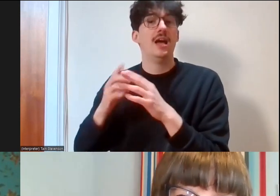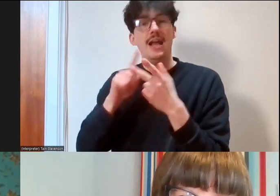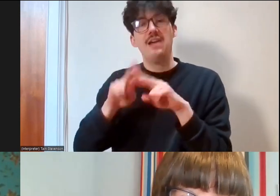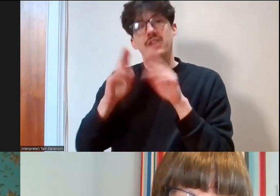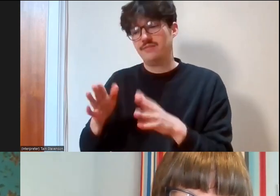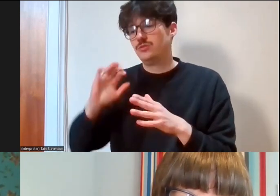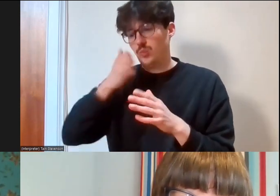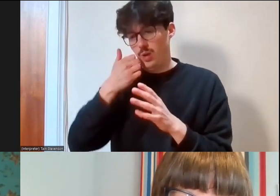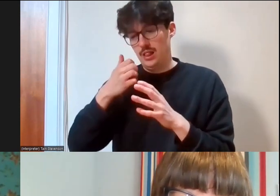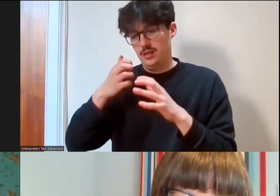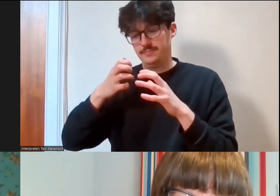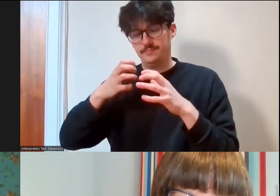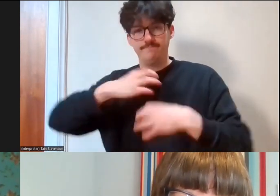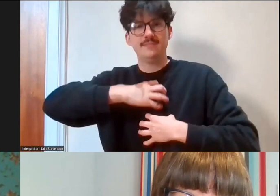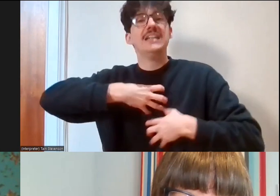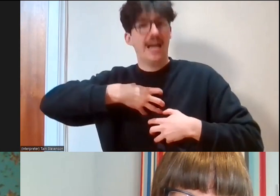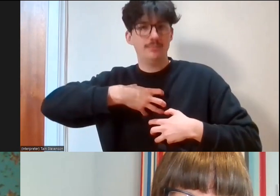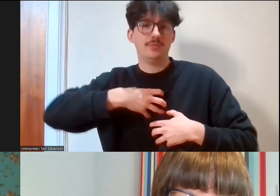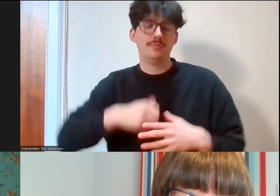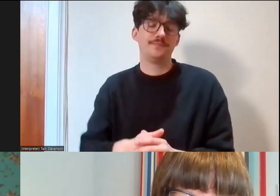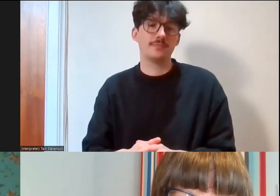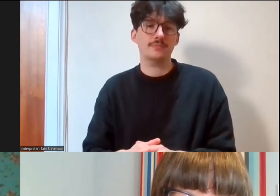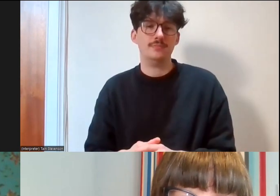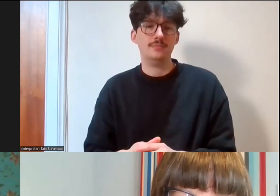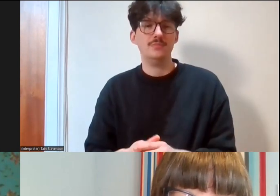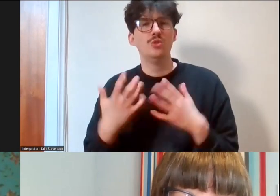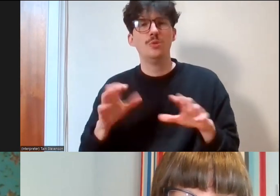and sort of like the health thing we covered for about three years with enhanced health